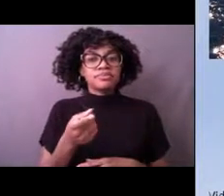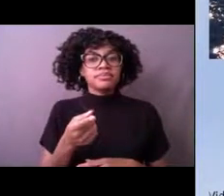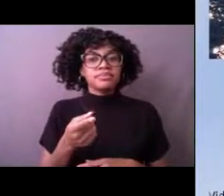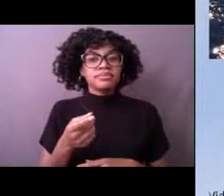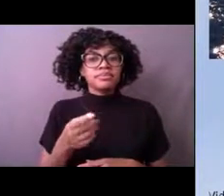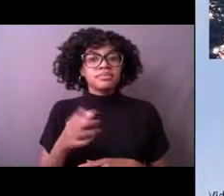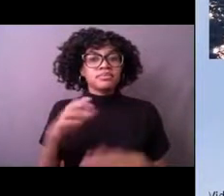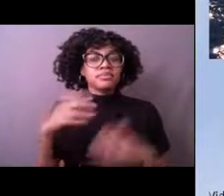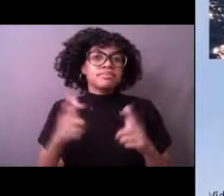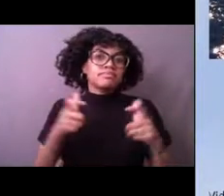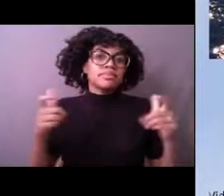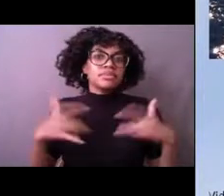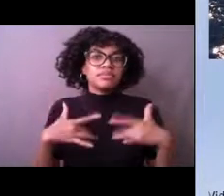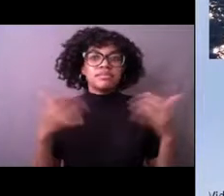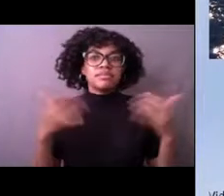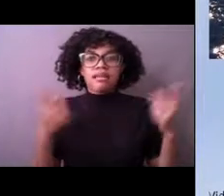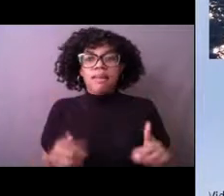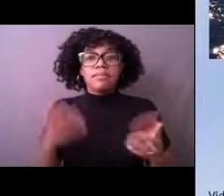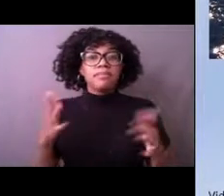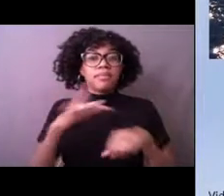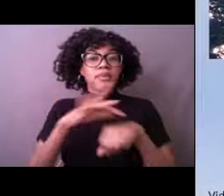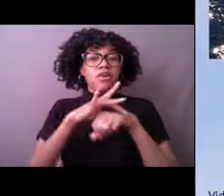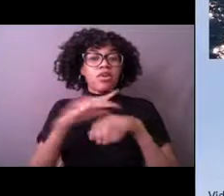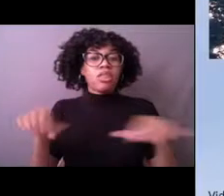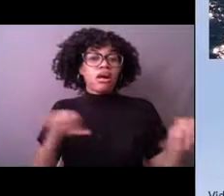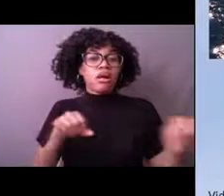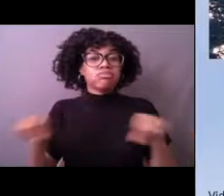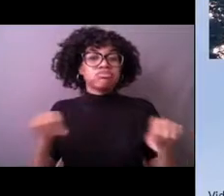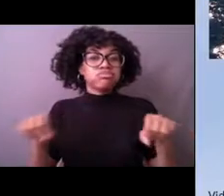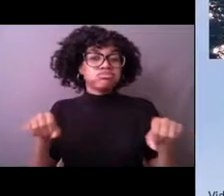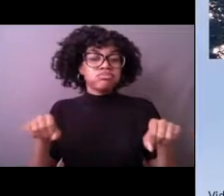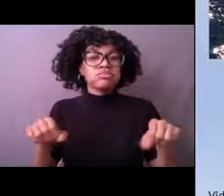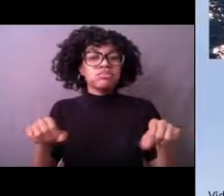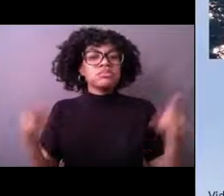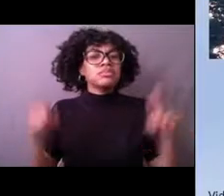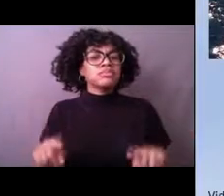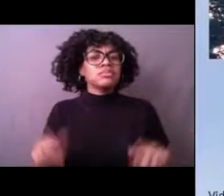maybe an earthquake that causes some kind of surface wave.